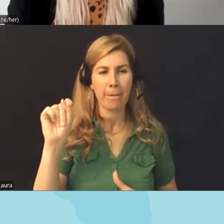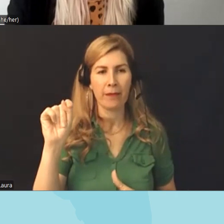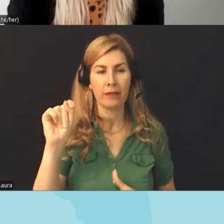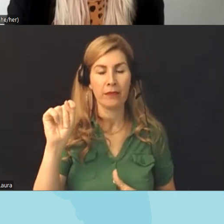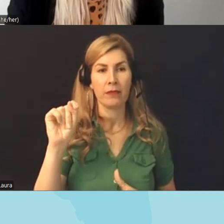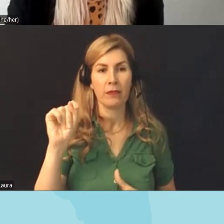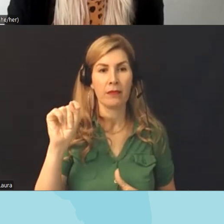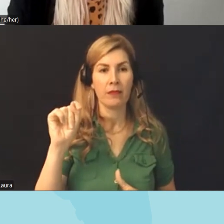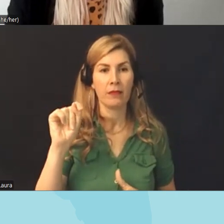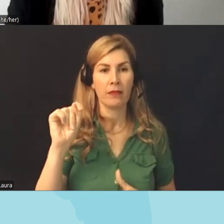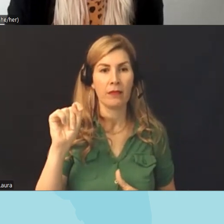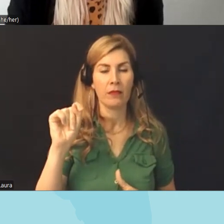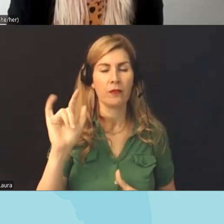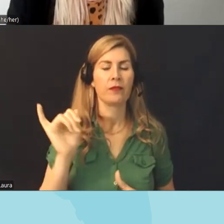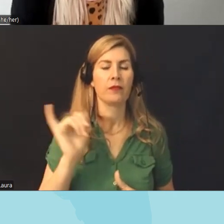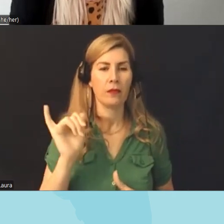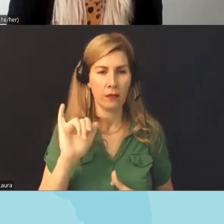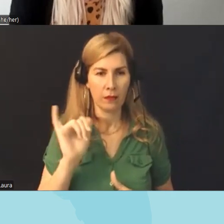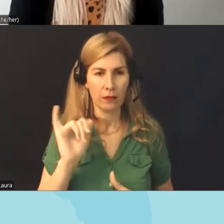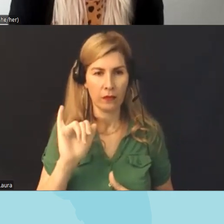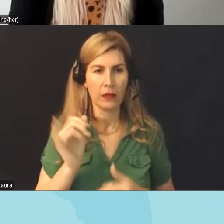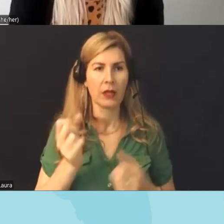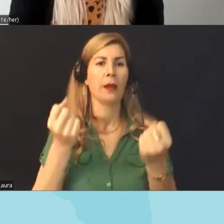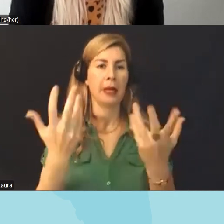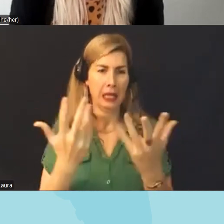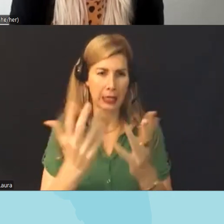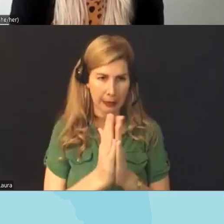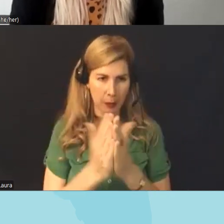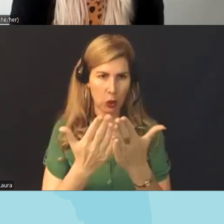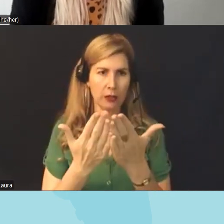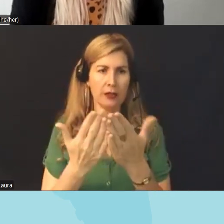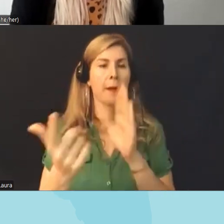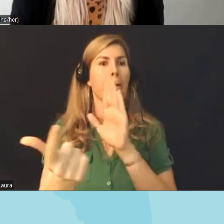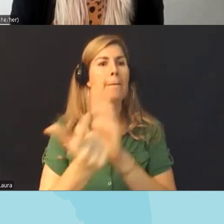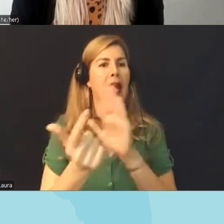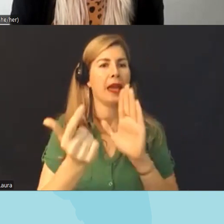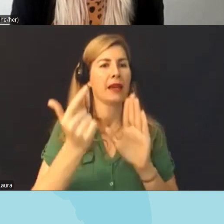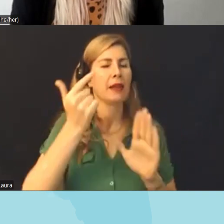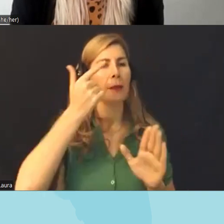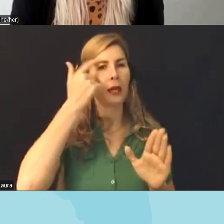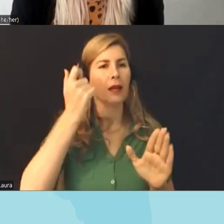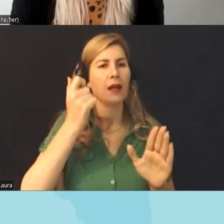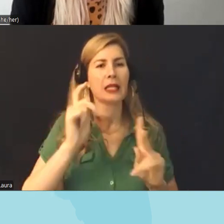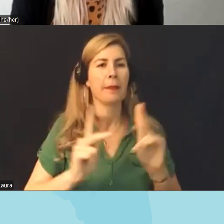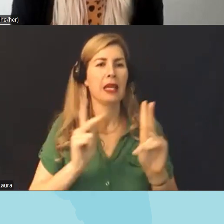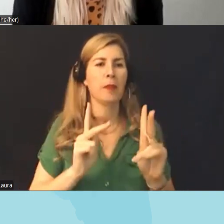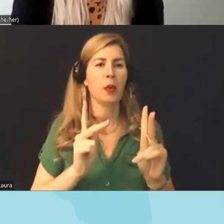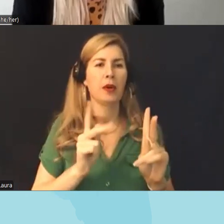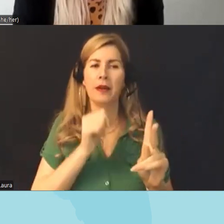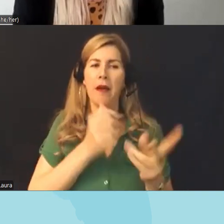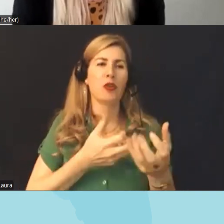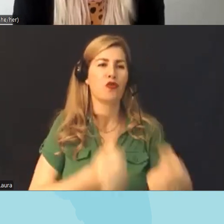been mentioned uh books are being banned because there's a distrust of public institutions and